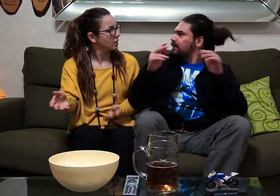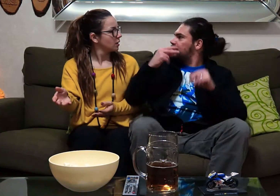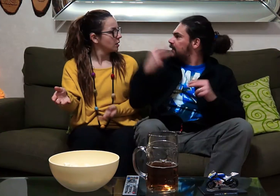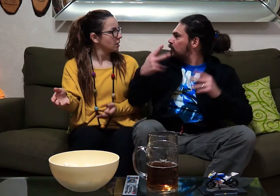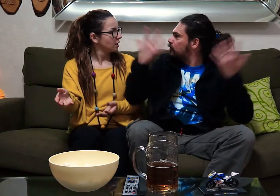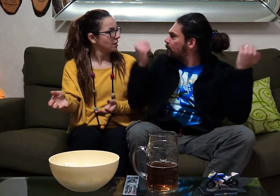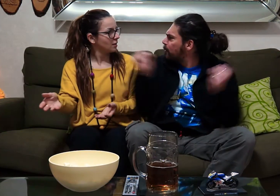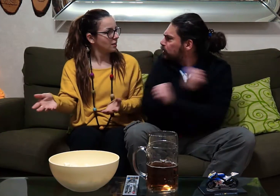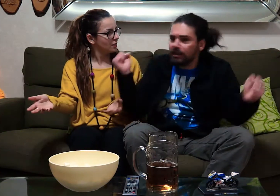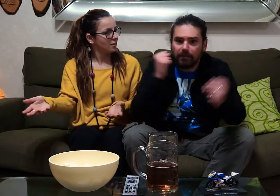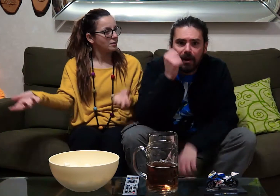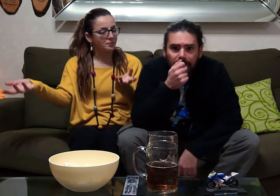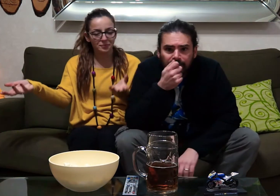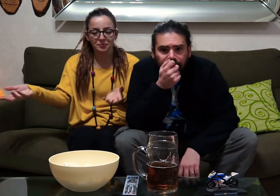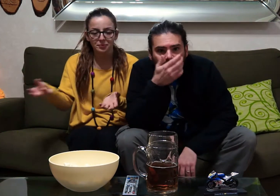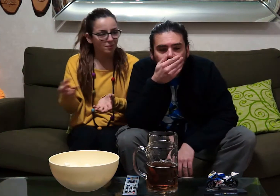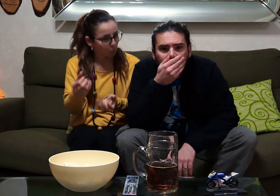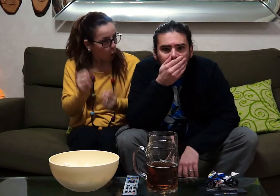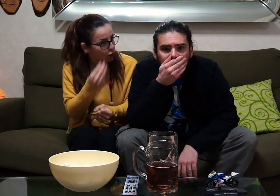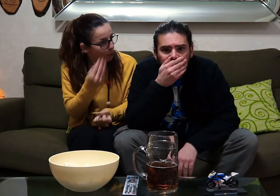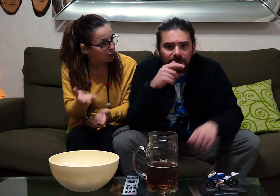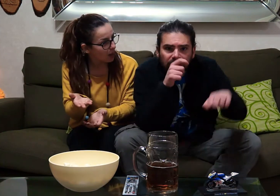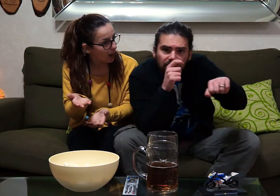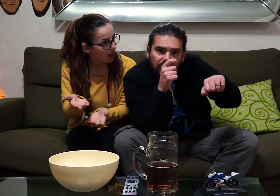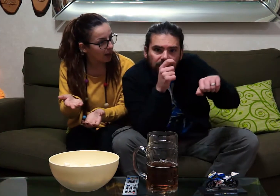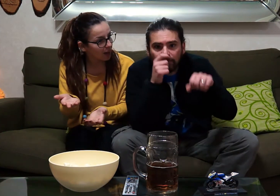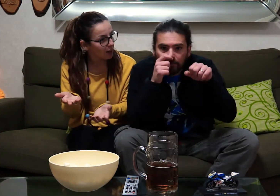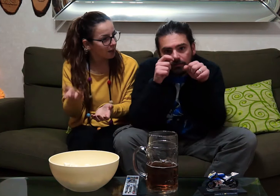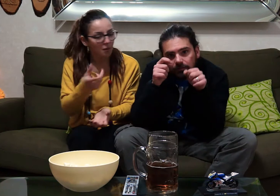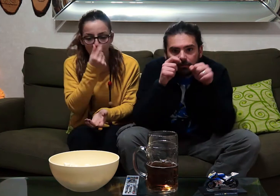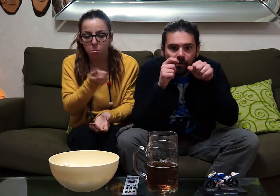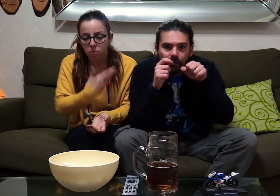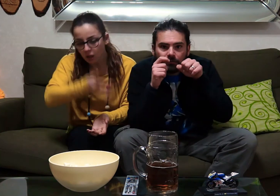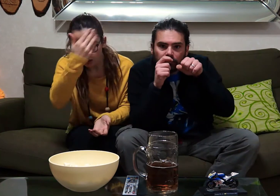always second, impossible! but can I eat?! ... he ignores me ... I do too.